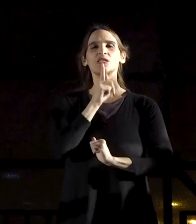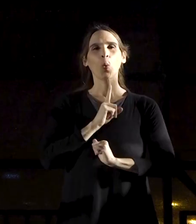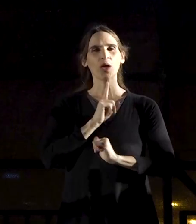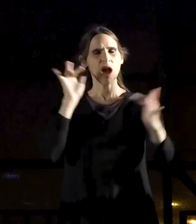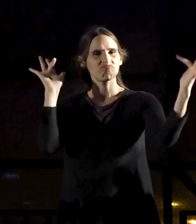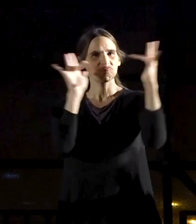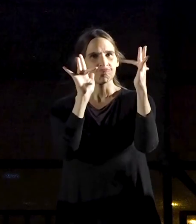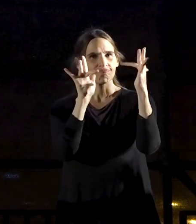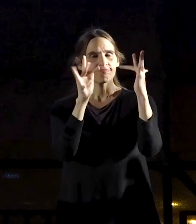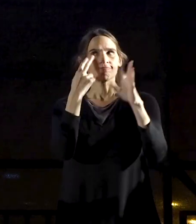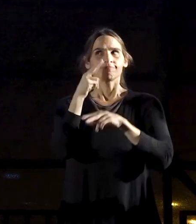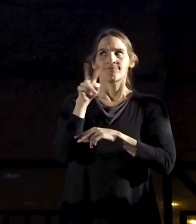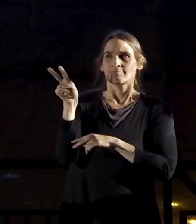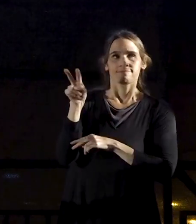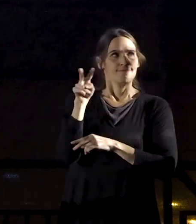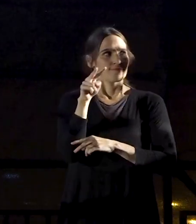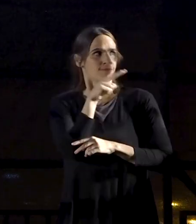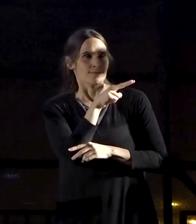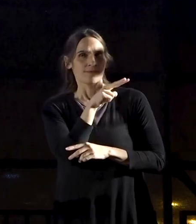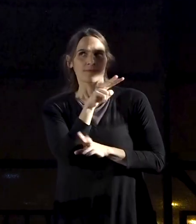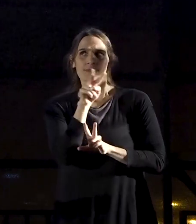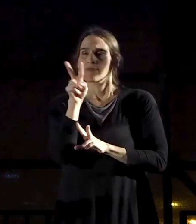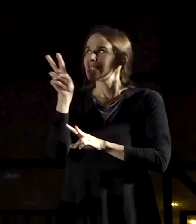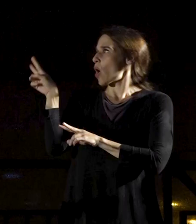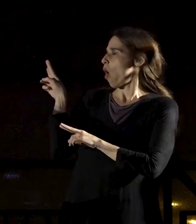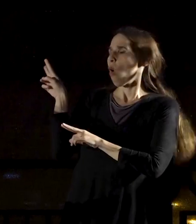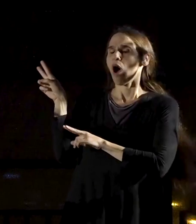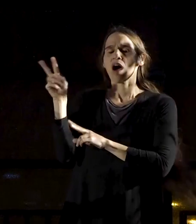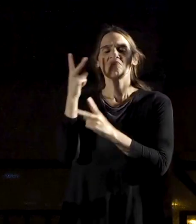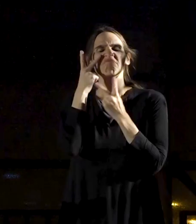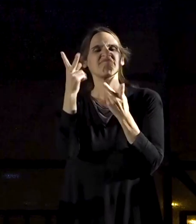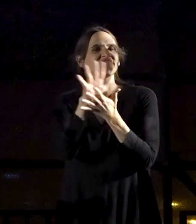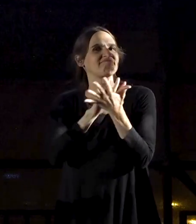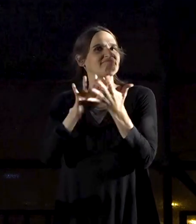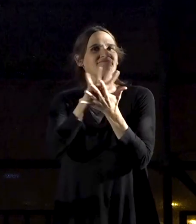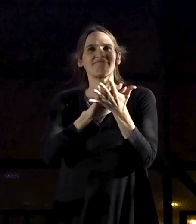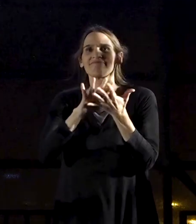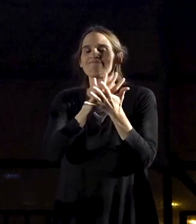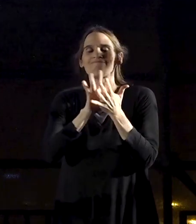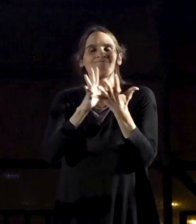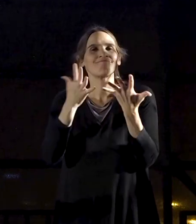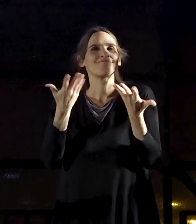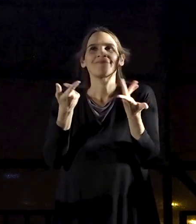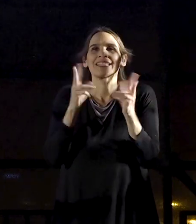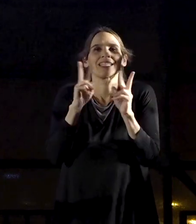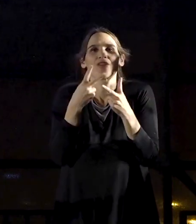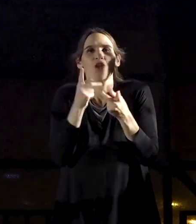they looked right, left and back, and didn't see anyone who could replace them.